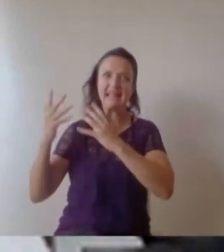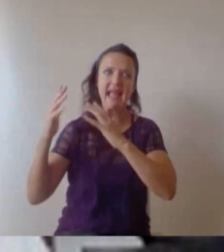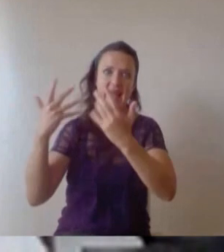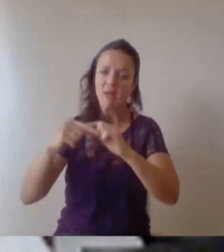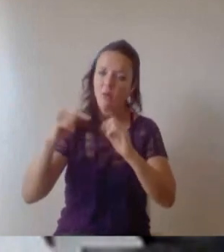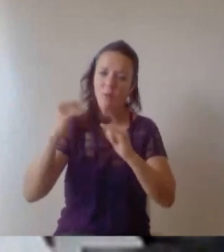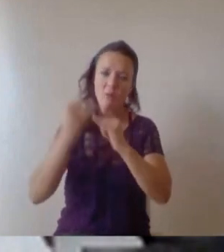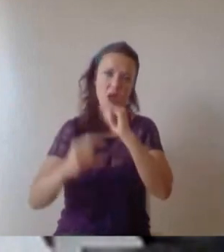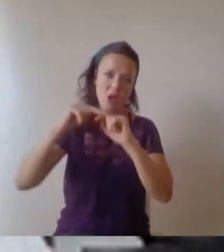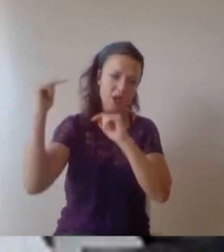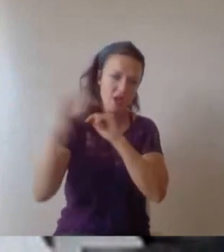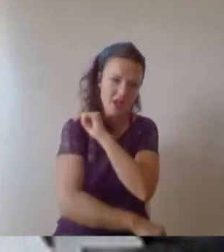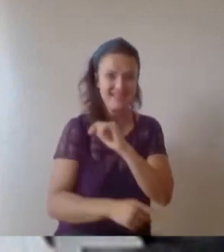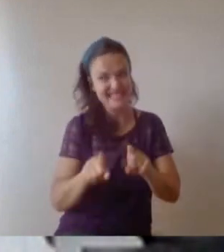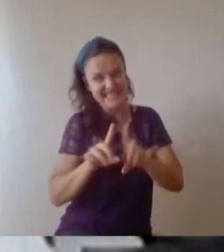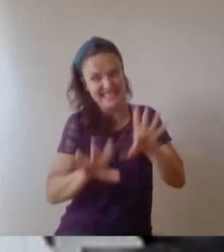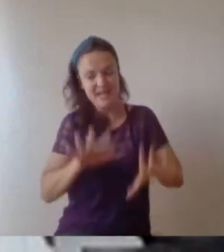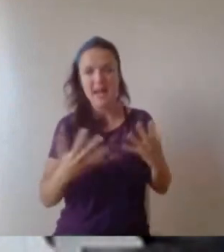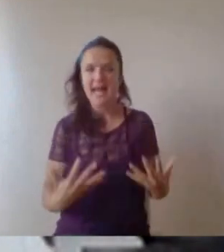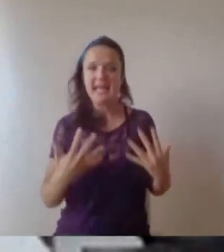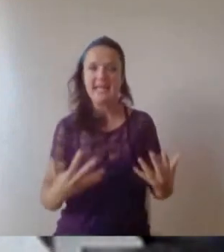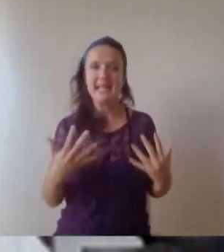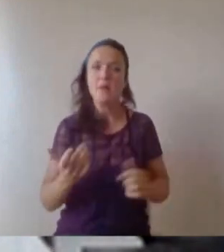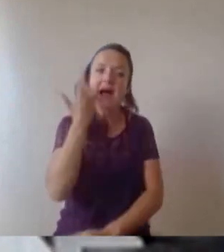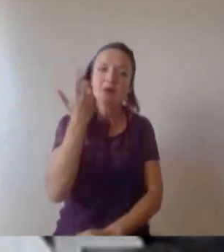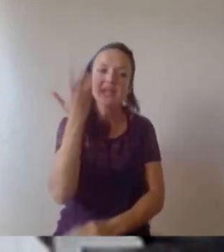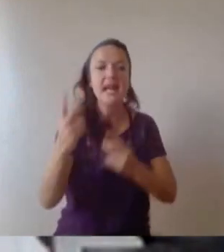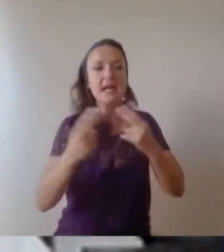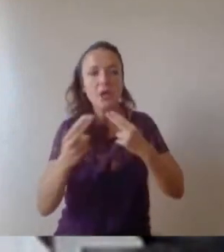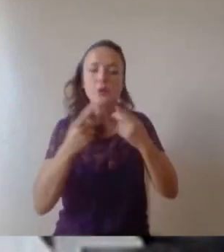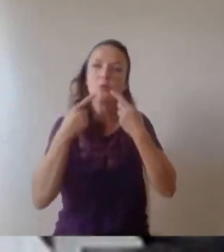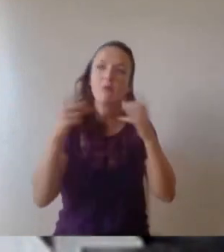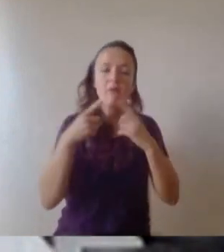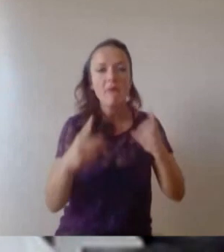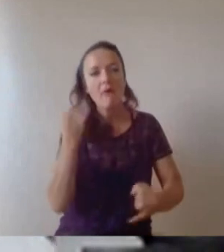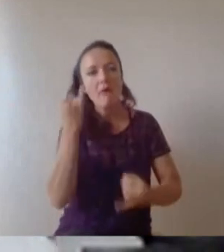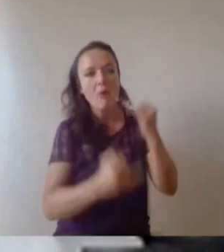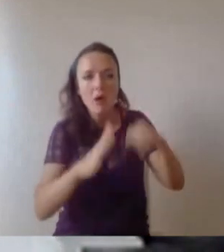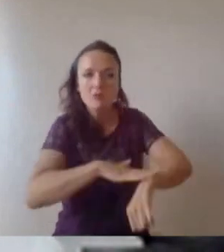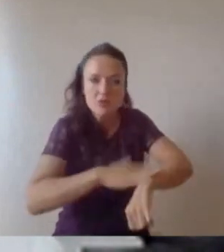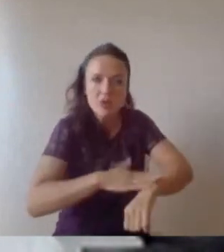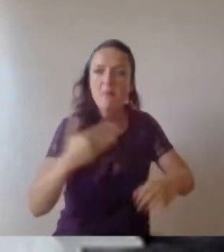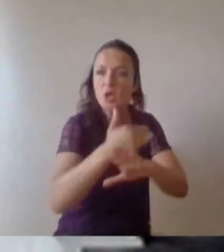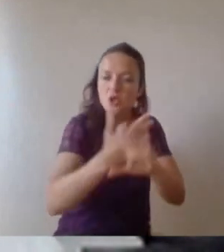I was reading in the news every day that it was the worst possible time to get a job that unemployment was on the rise and also it was my fault i'd never be